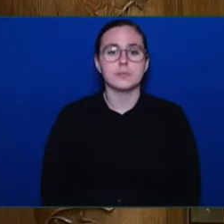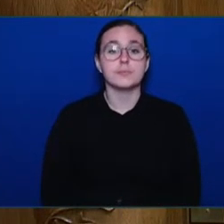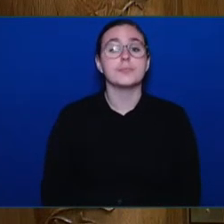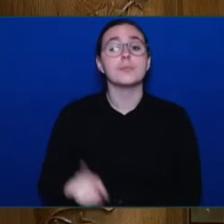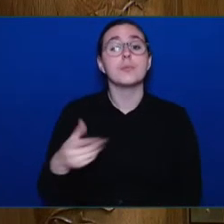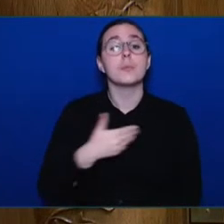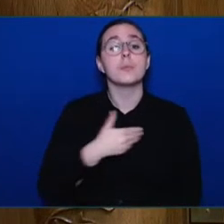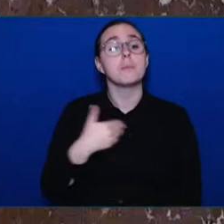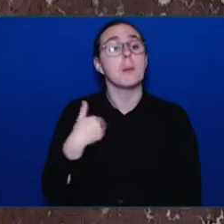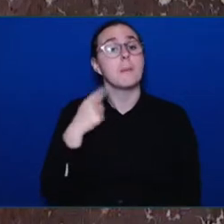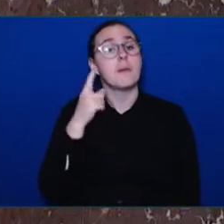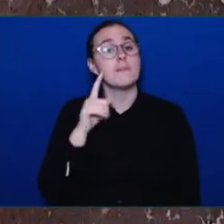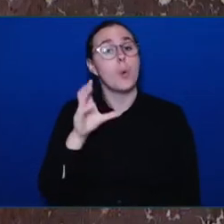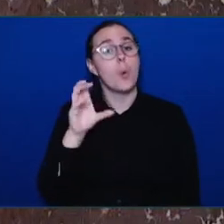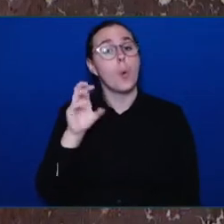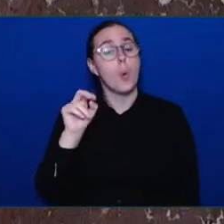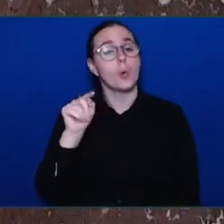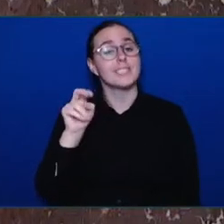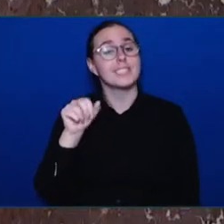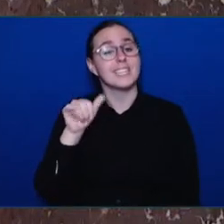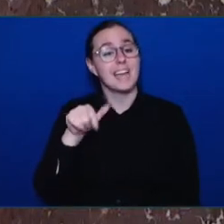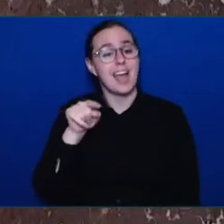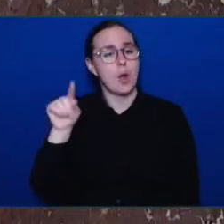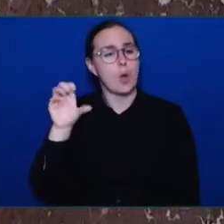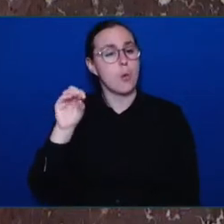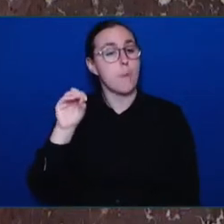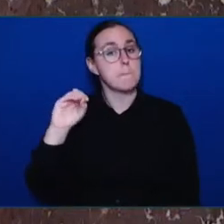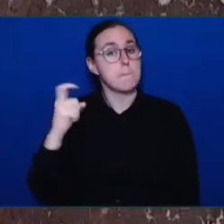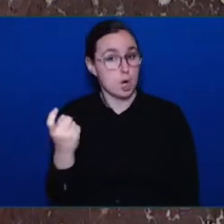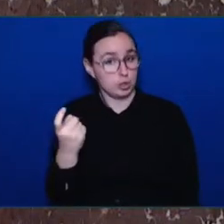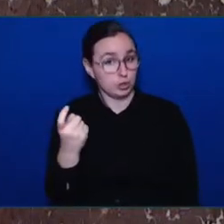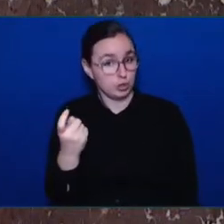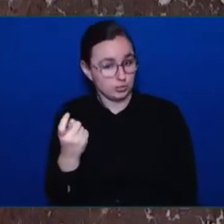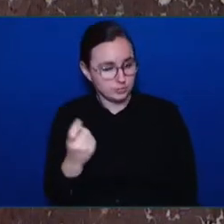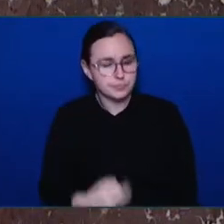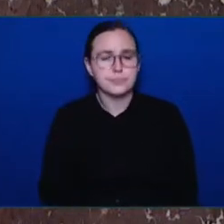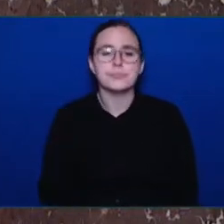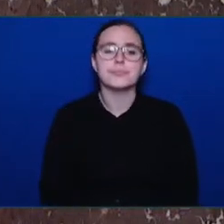Two weeks ago, the Comox Valley was privileged to be able to meet and hear from Dr. Cindy